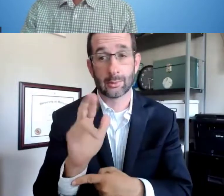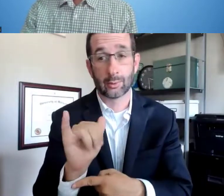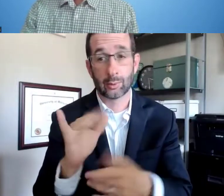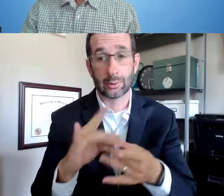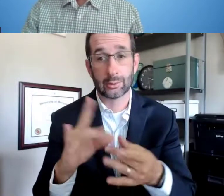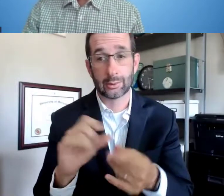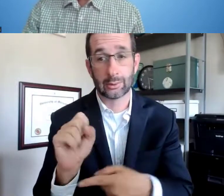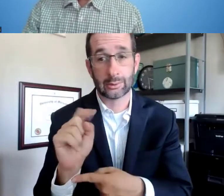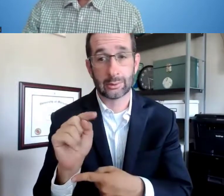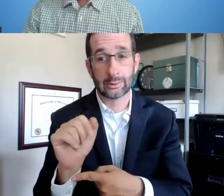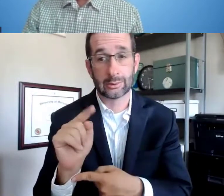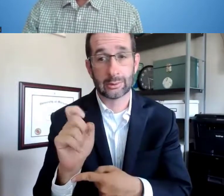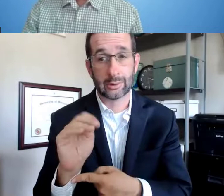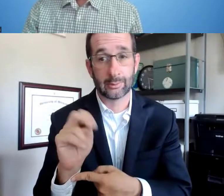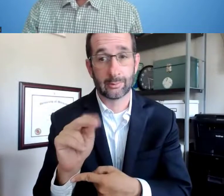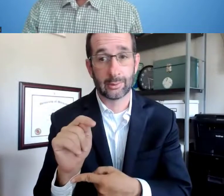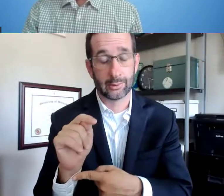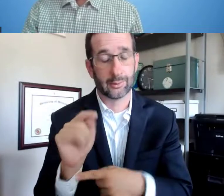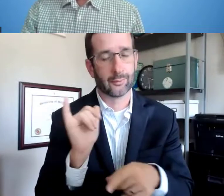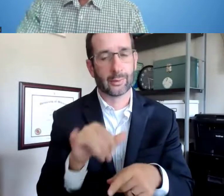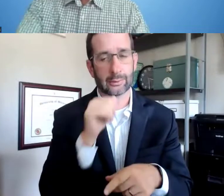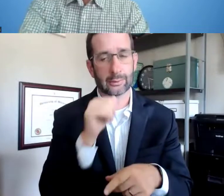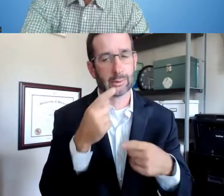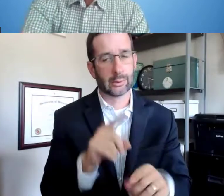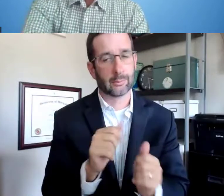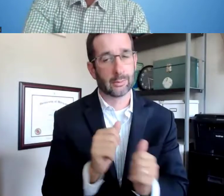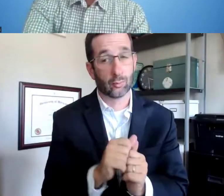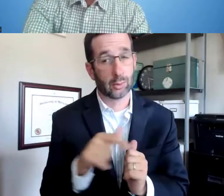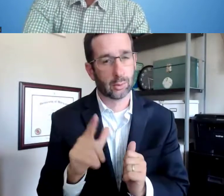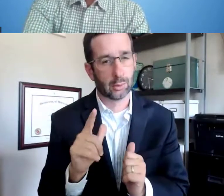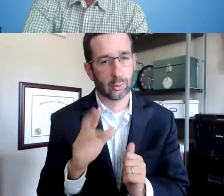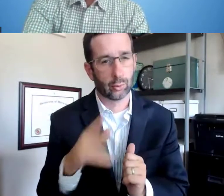you will receive a summation of comments that are made,